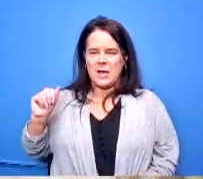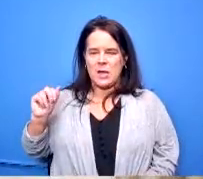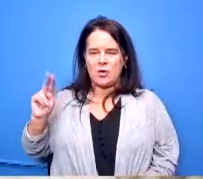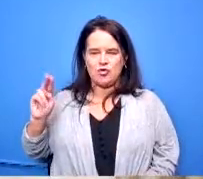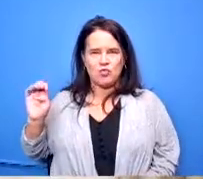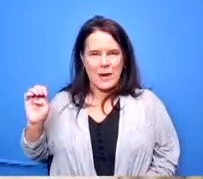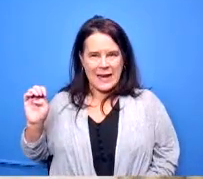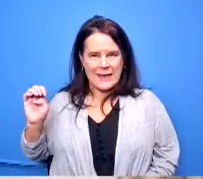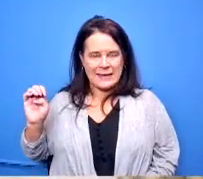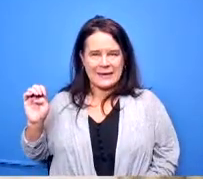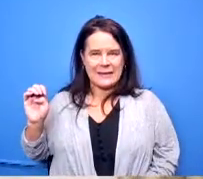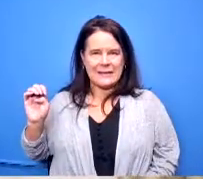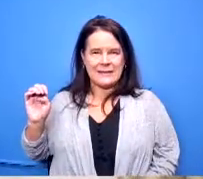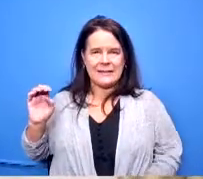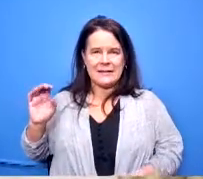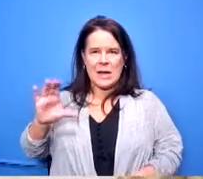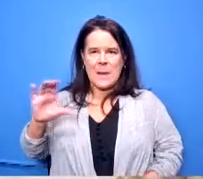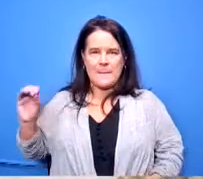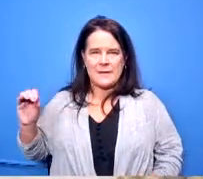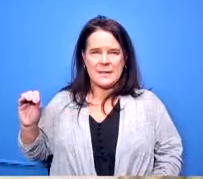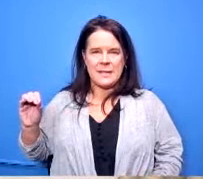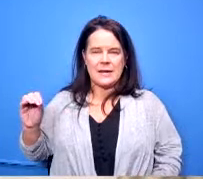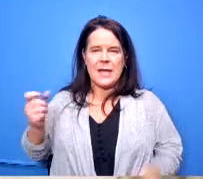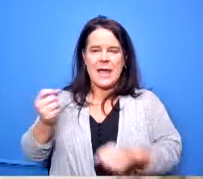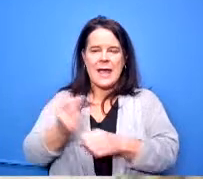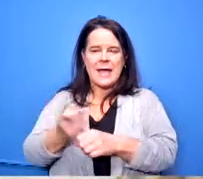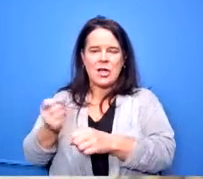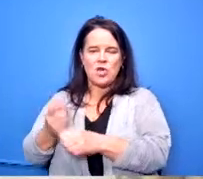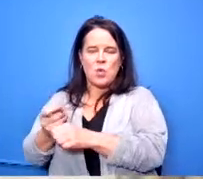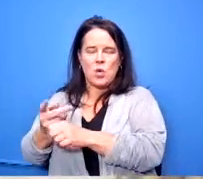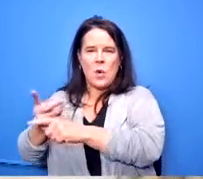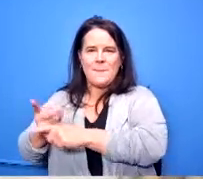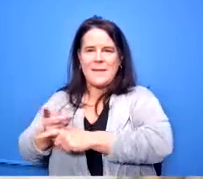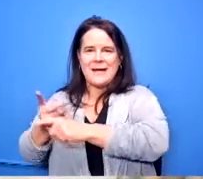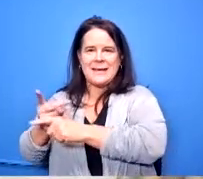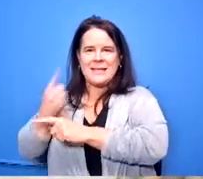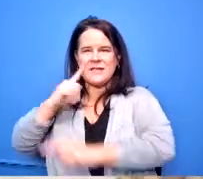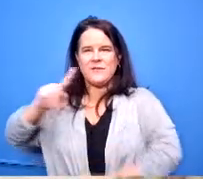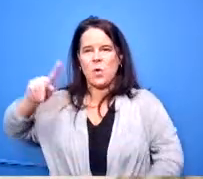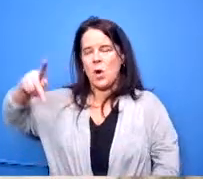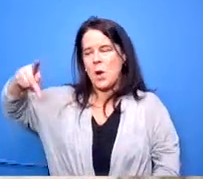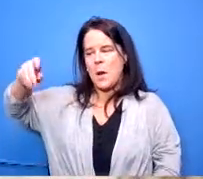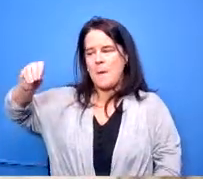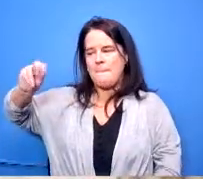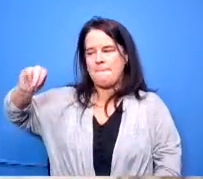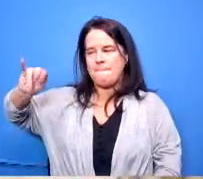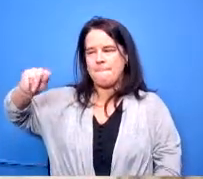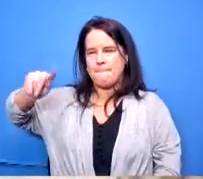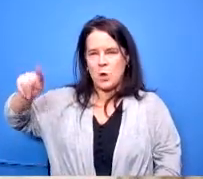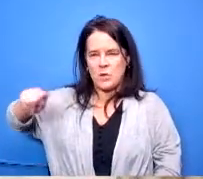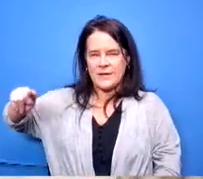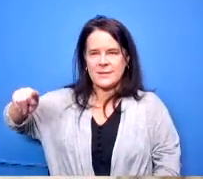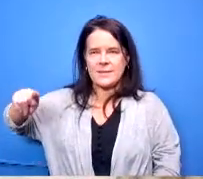um the opponent's uh chiller and cooling tower not to exceed five thousand seven hundred forty